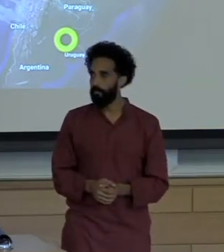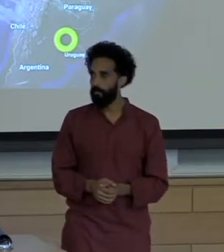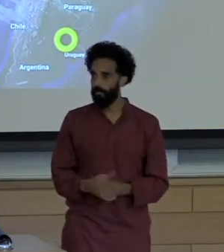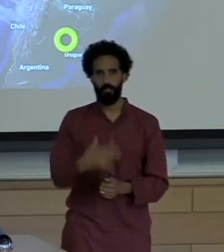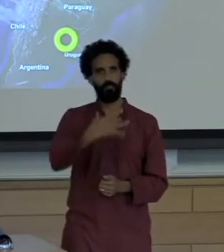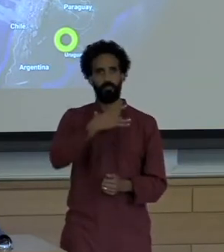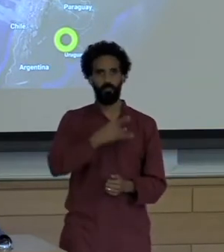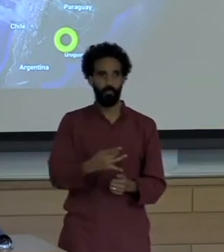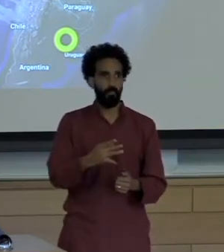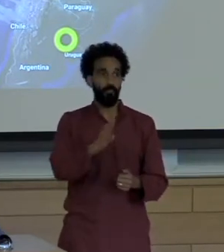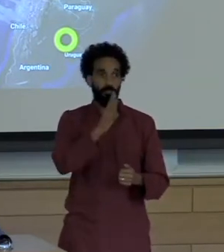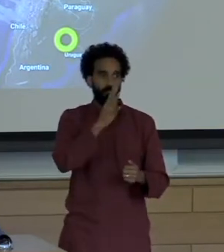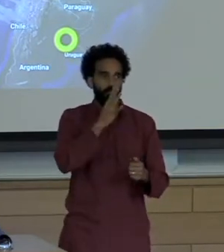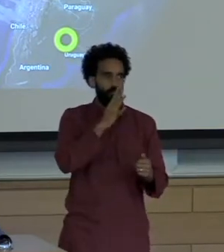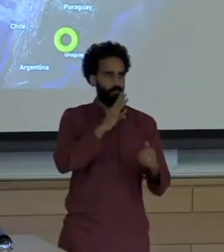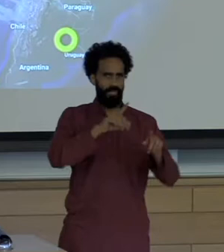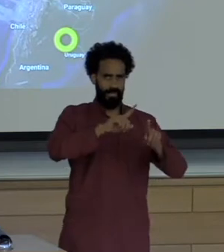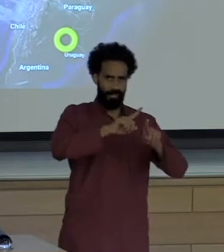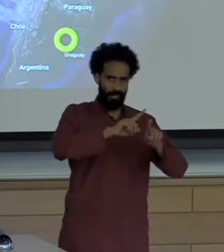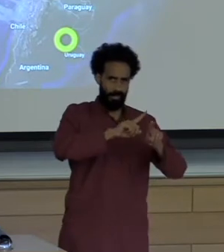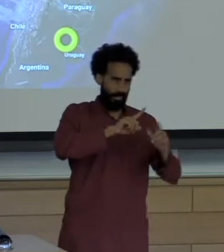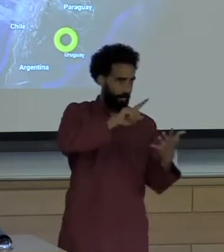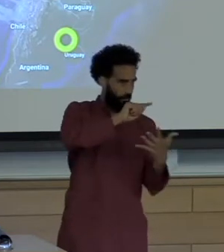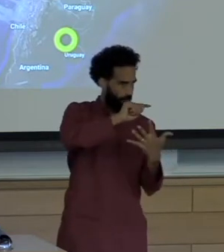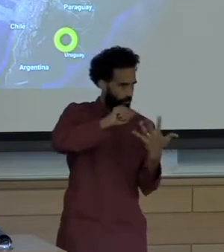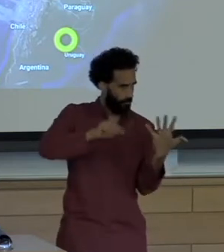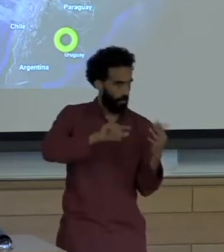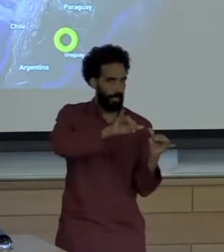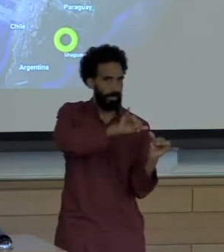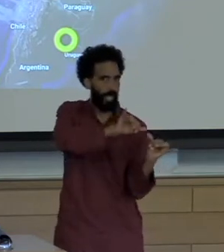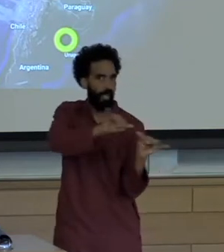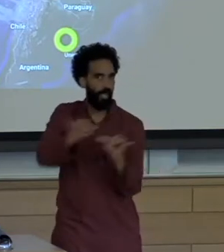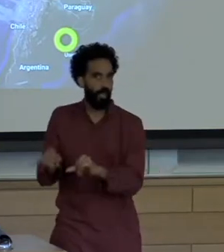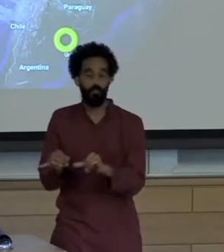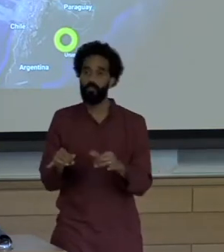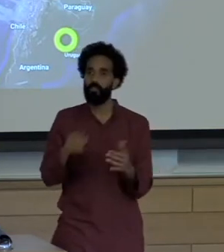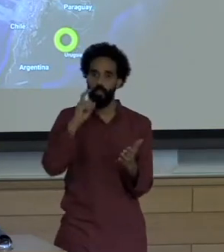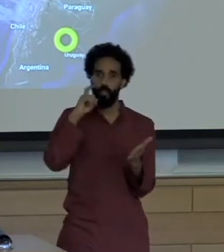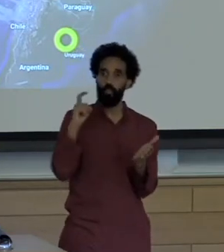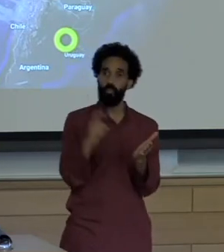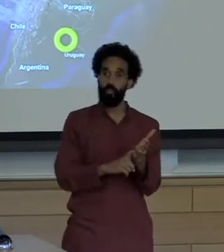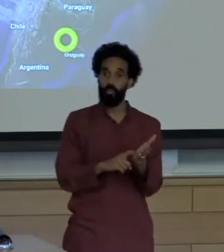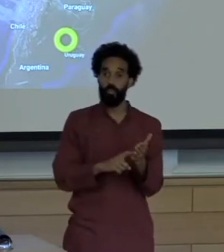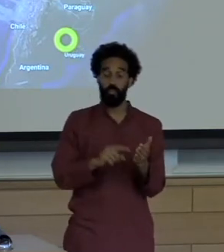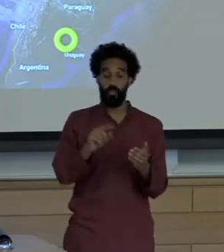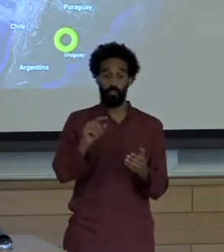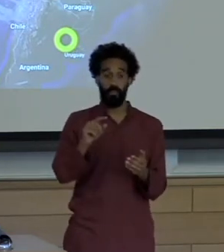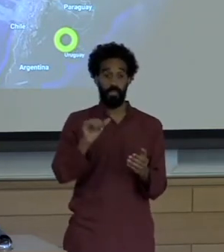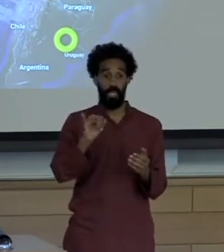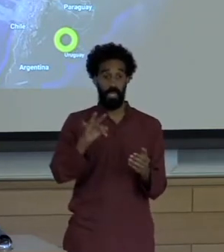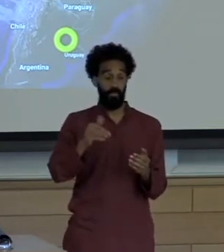Studied this we found that transnational projects post tremendous environmental risk